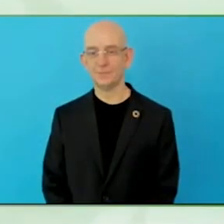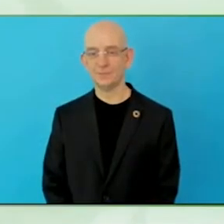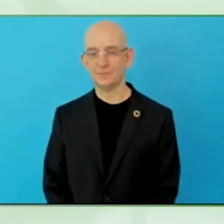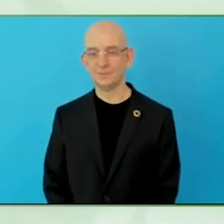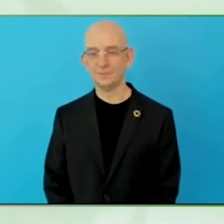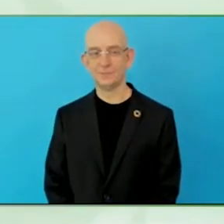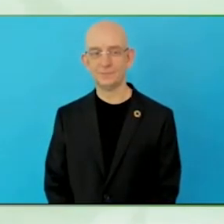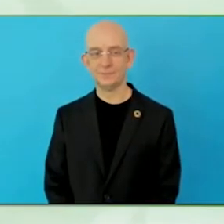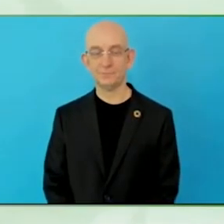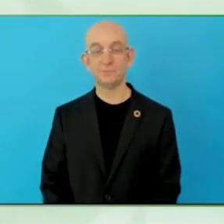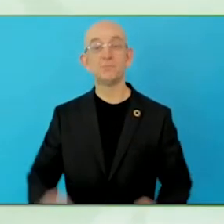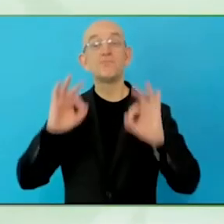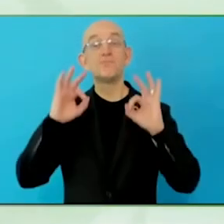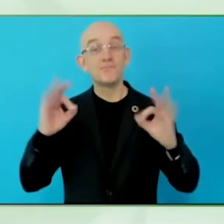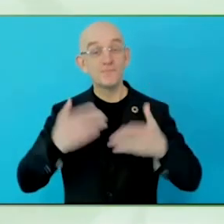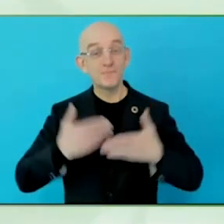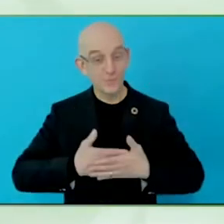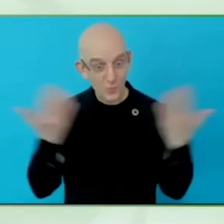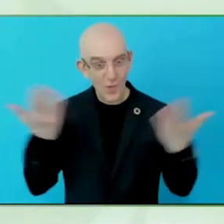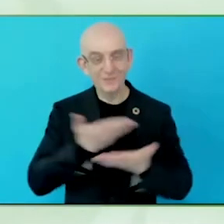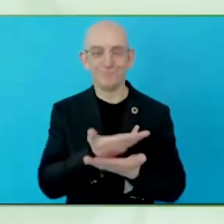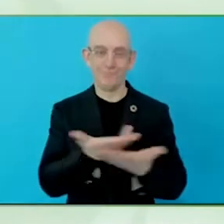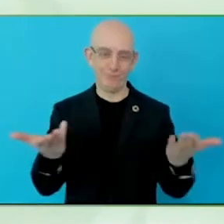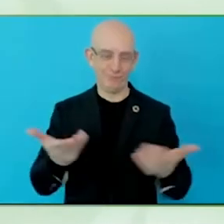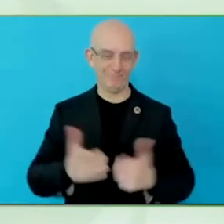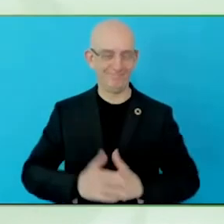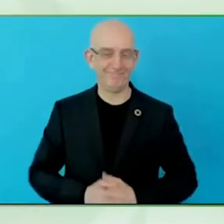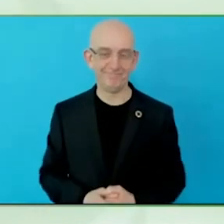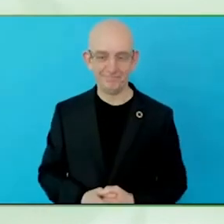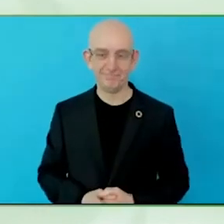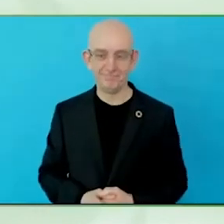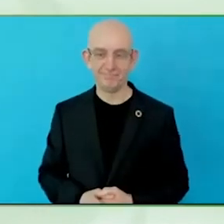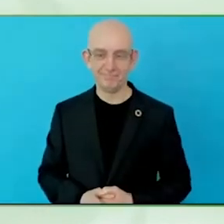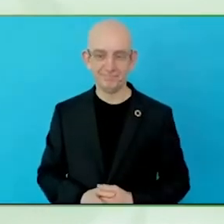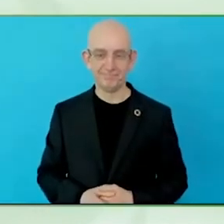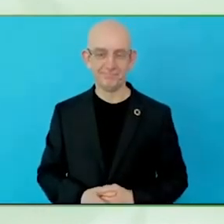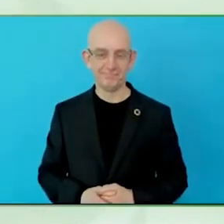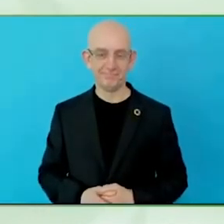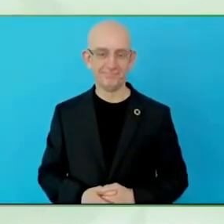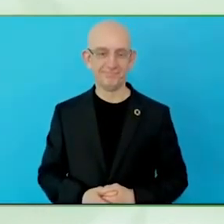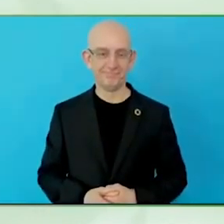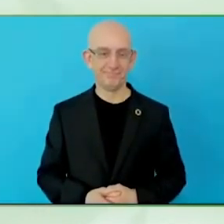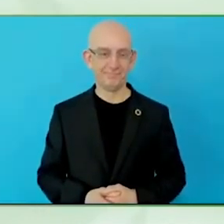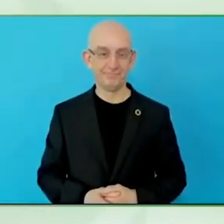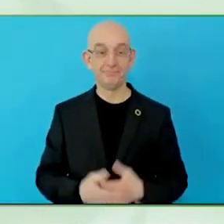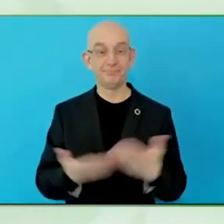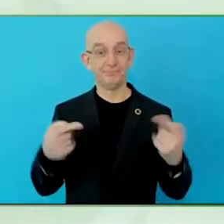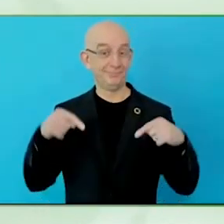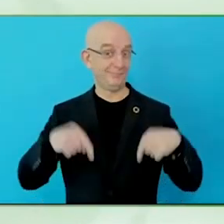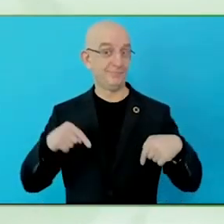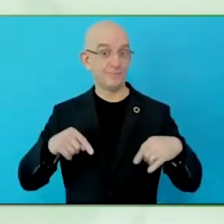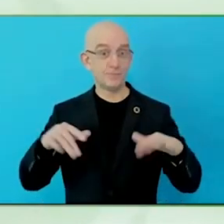It is a conference taking place at the UN here in Vienna. It runs from the 22nd to 24 February.